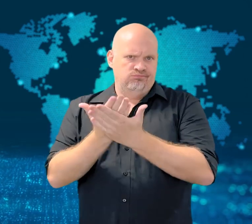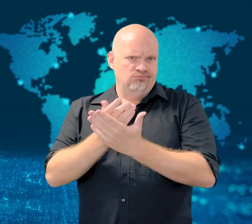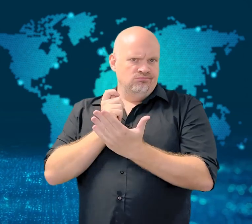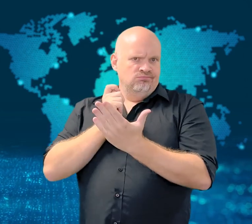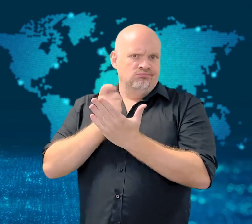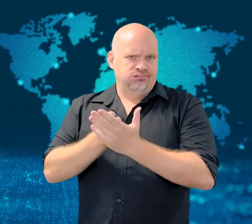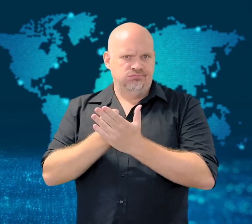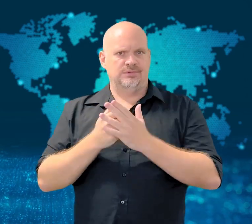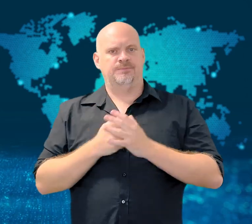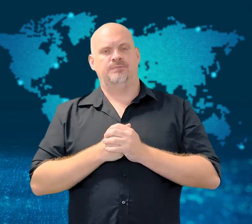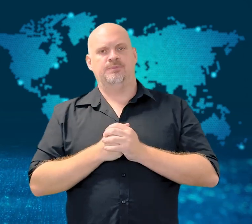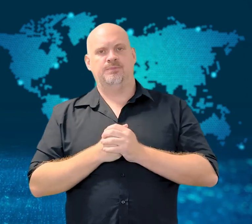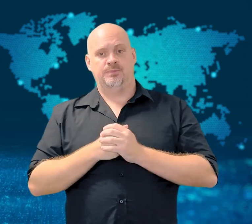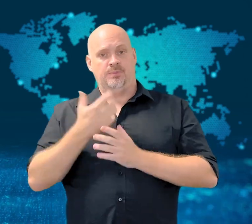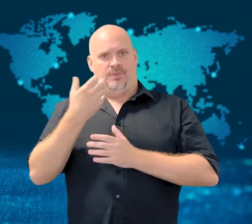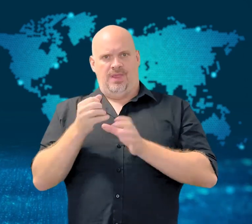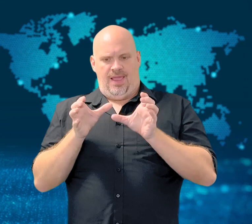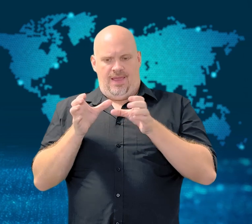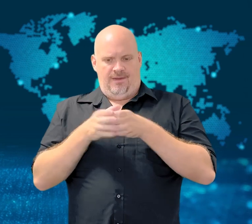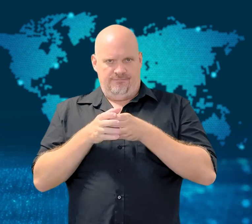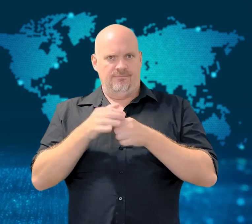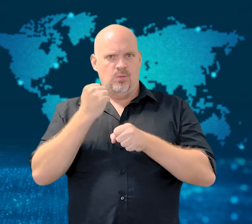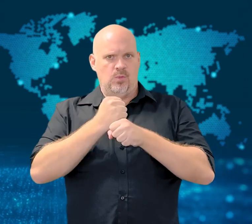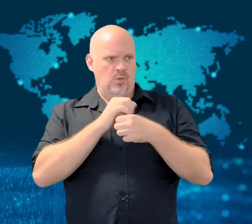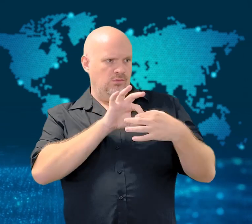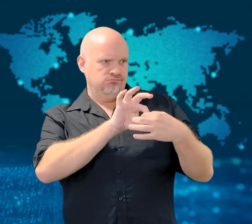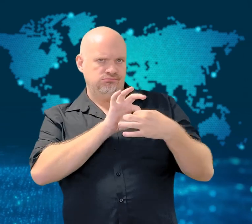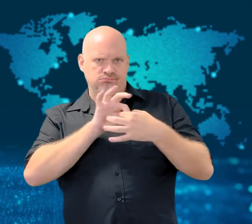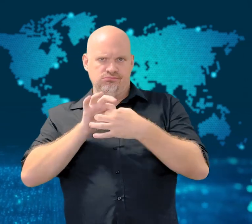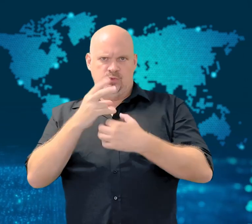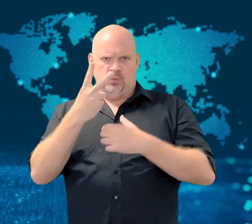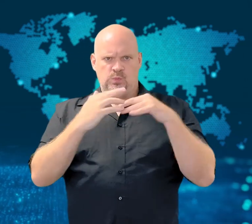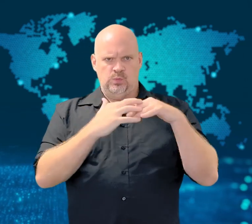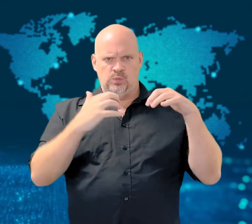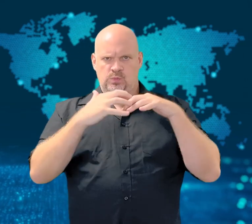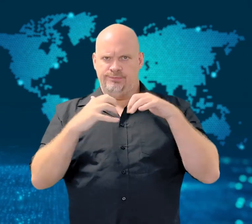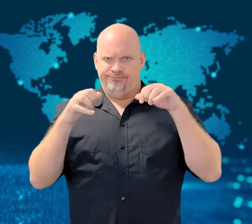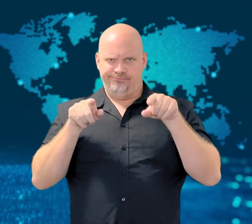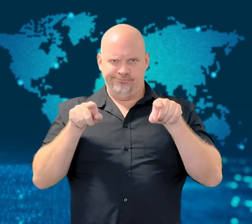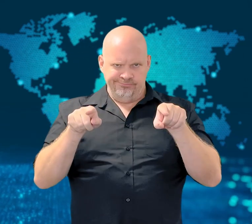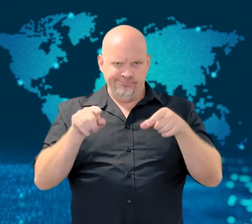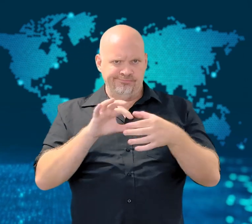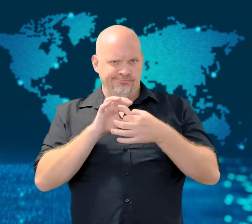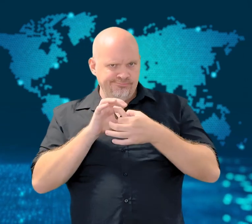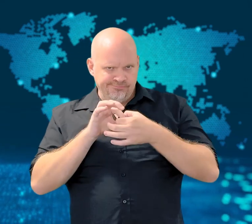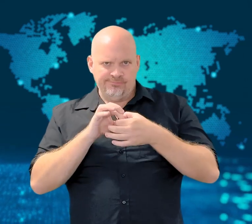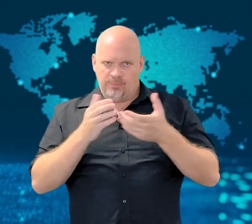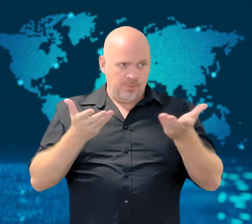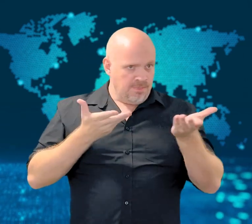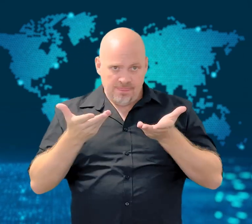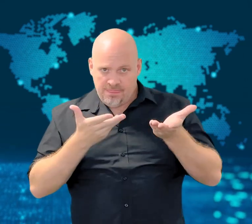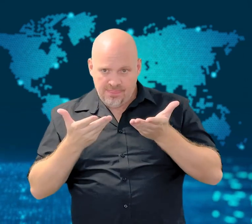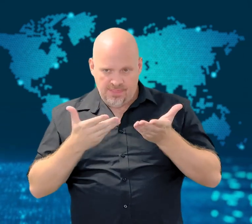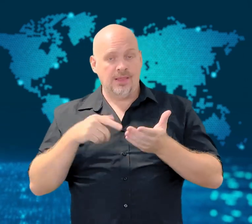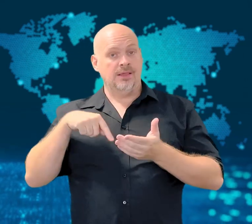The liaison committee containing representatives of both countries' governments will be responsible